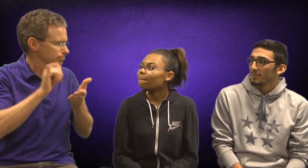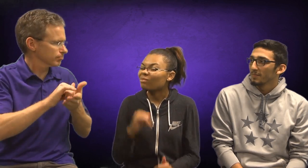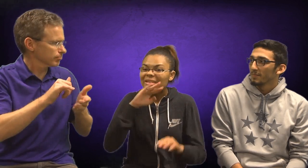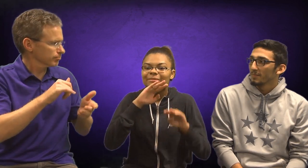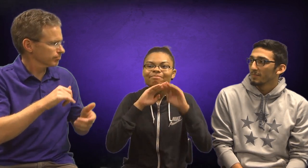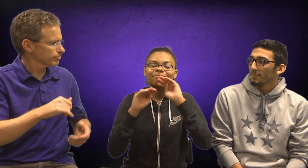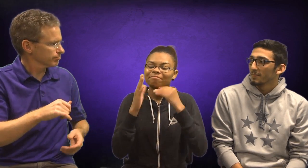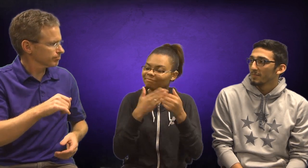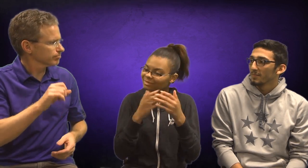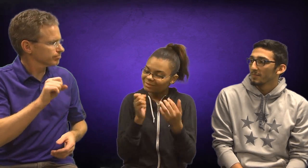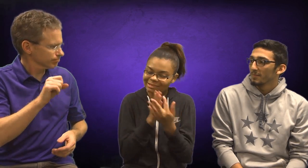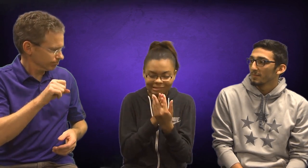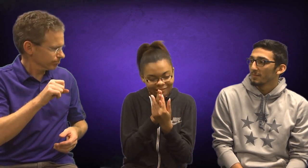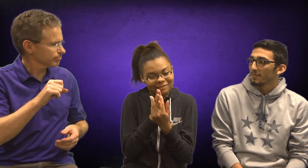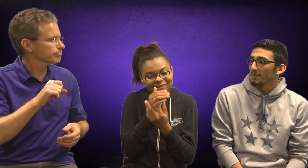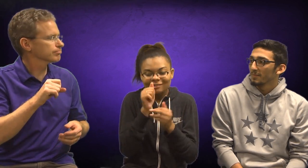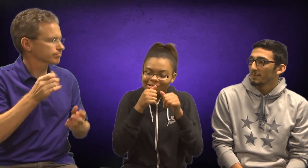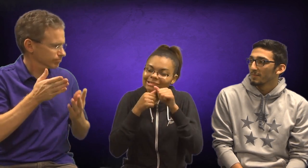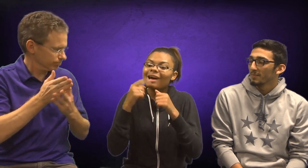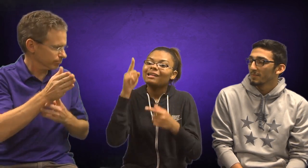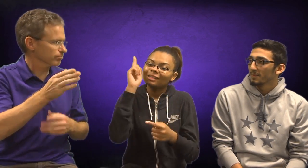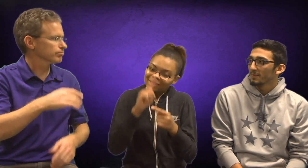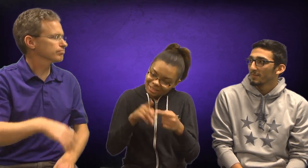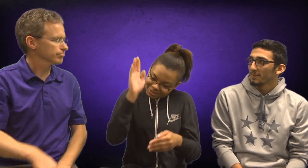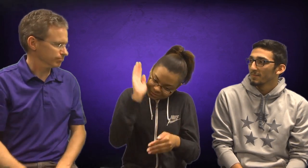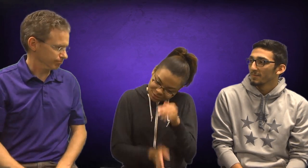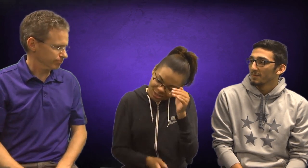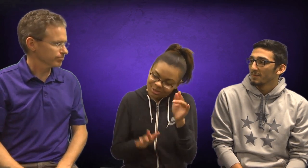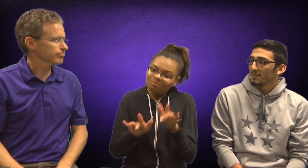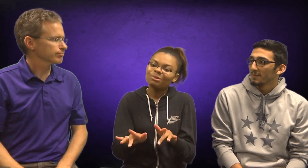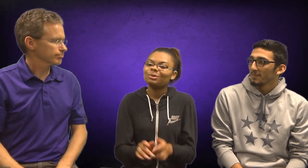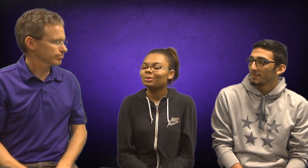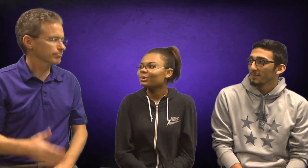Yes, even though they are suffering, they can suffer through rough times and they can become succesful.